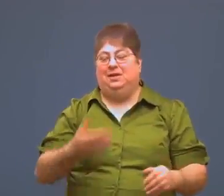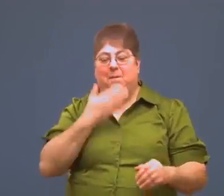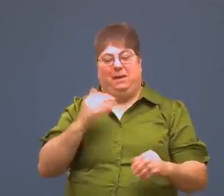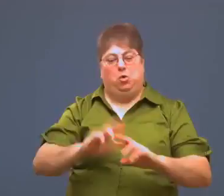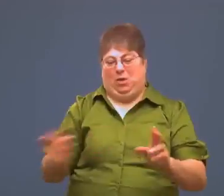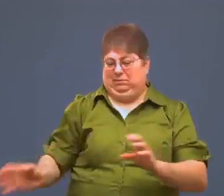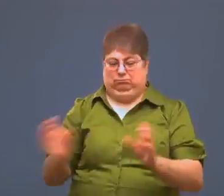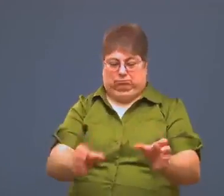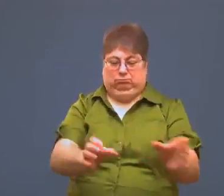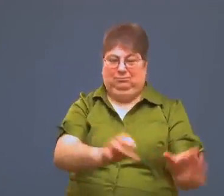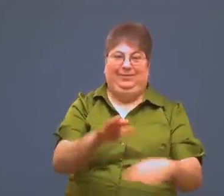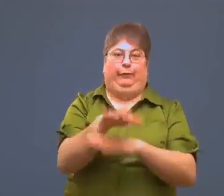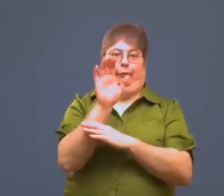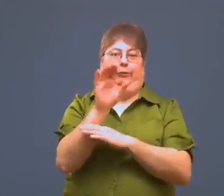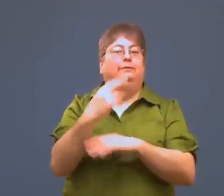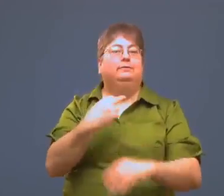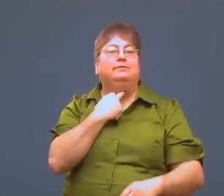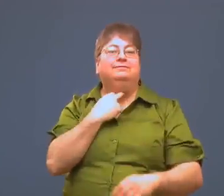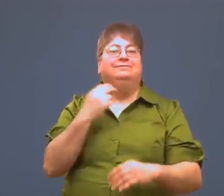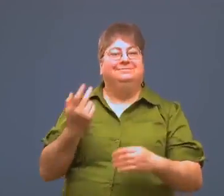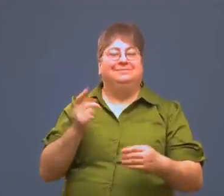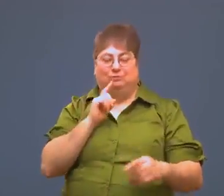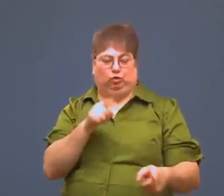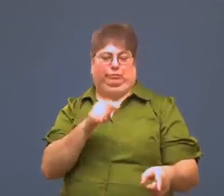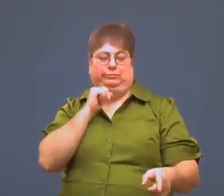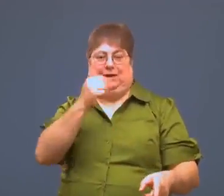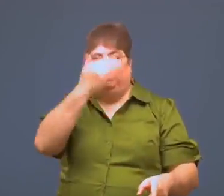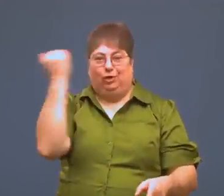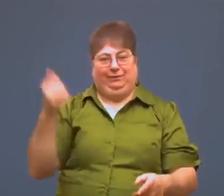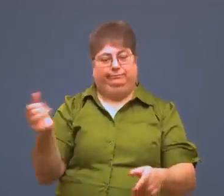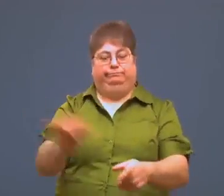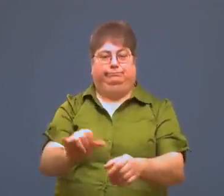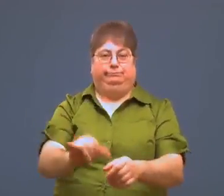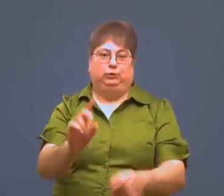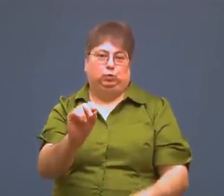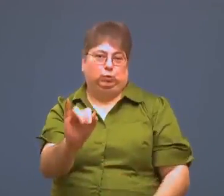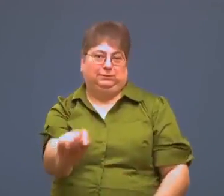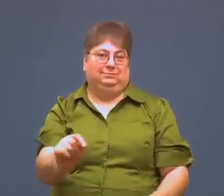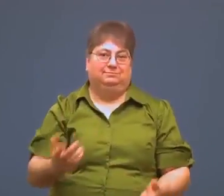It's better to have it all in there so you don't forget.